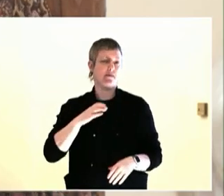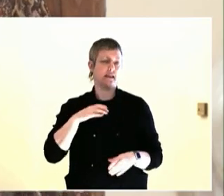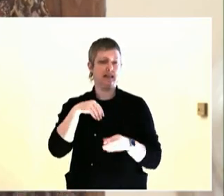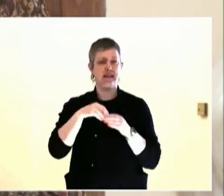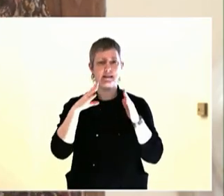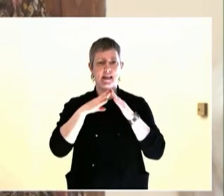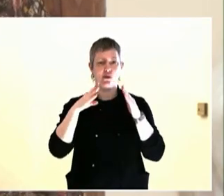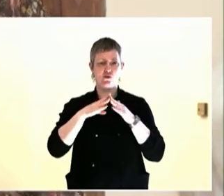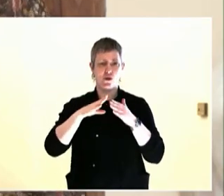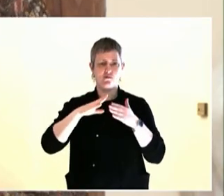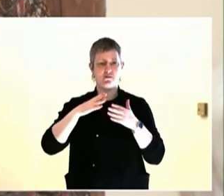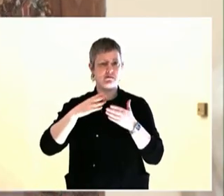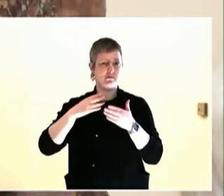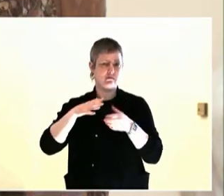ever has.